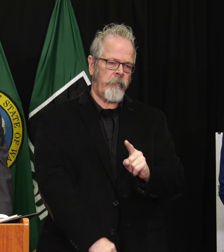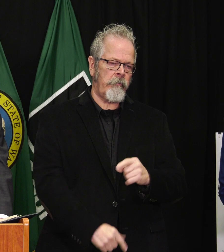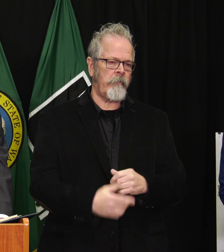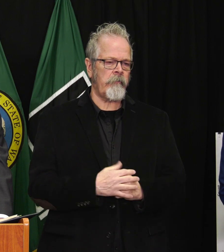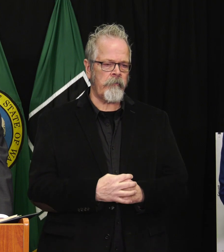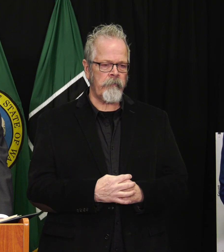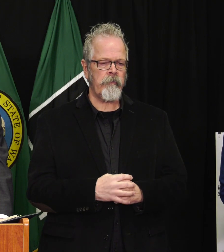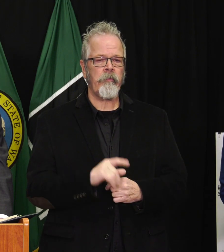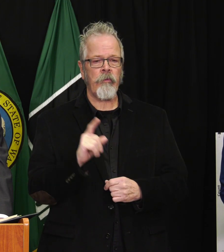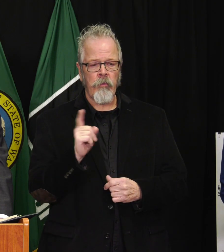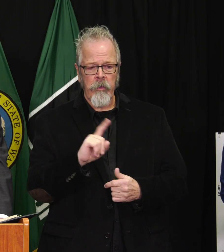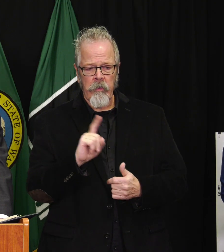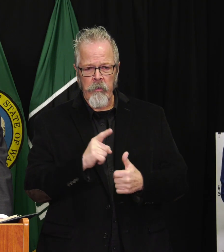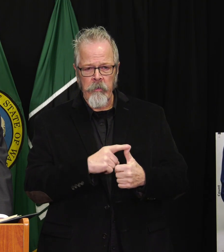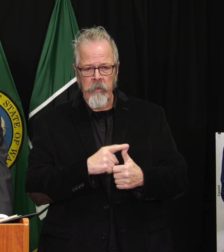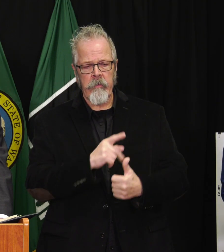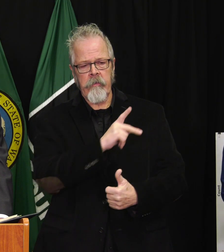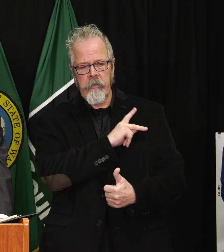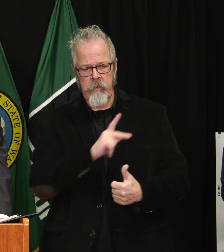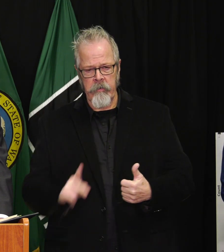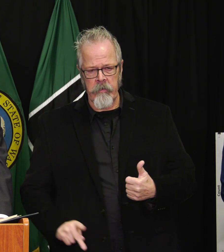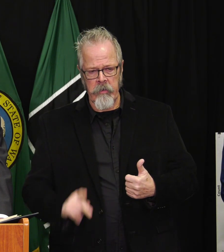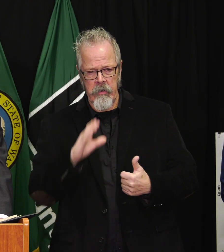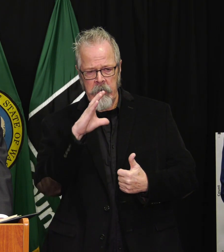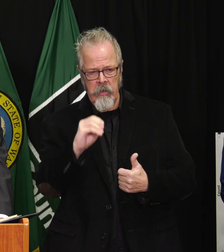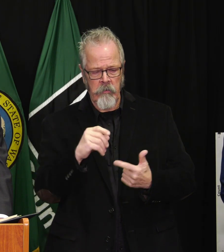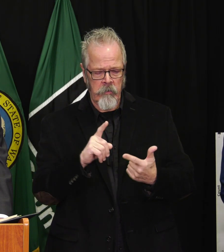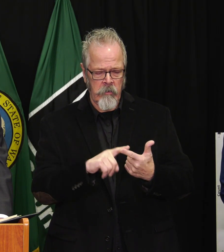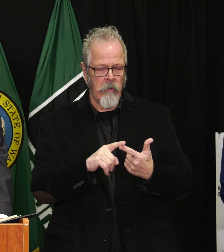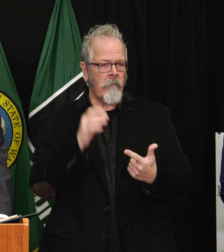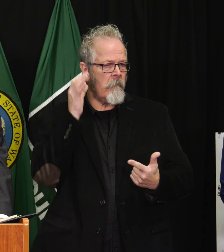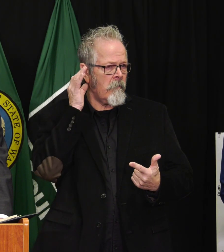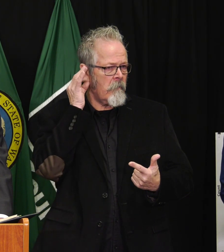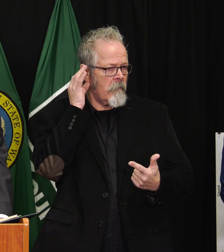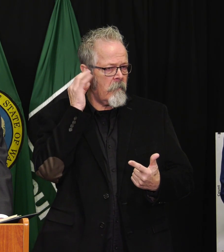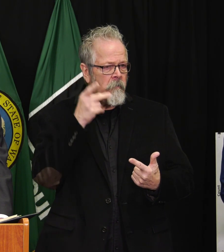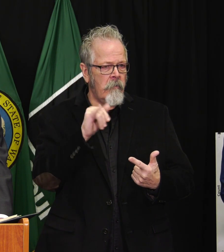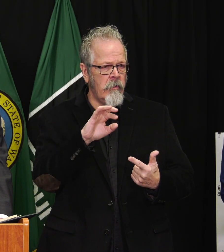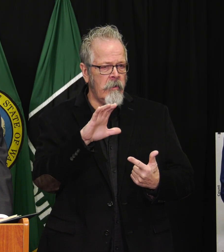and other matters, including but not limited to community, civic, public,